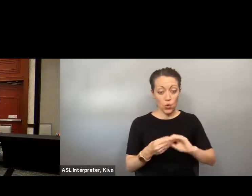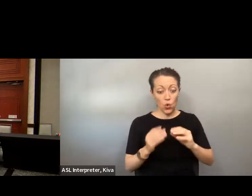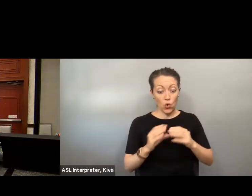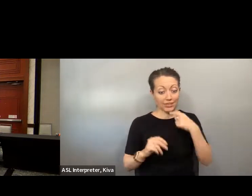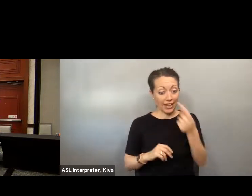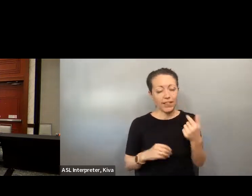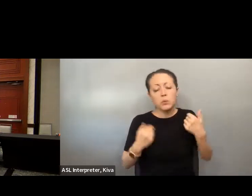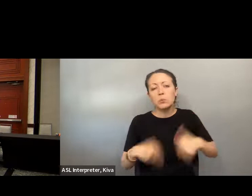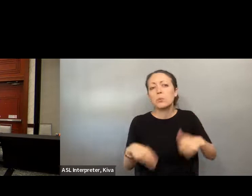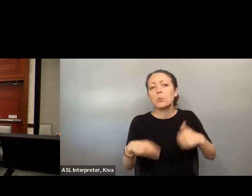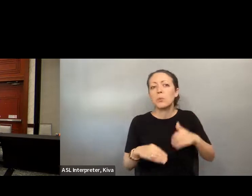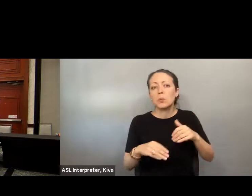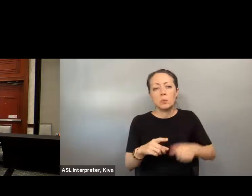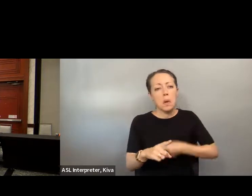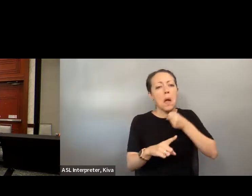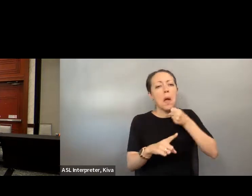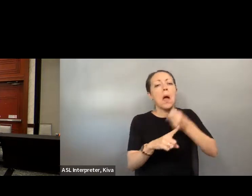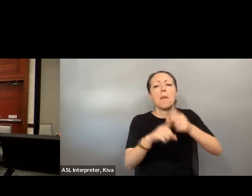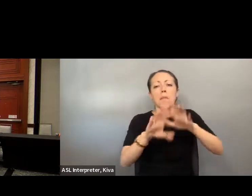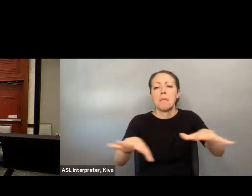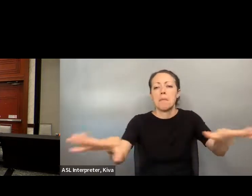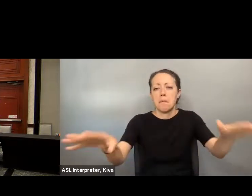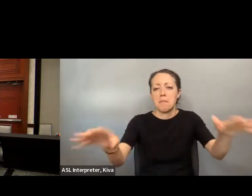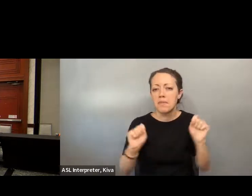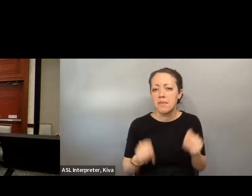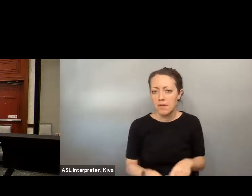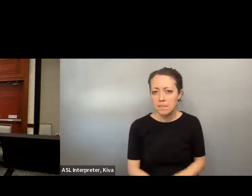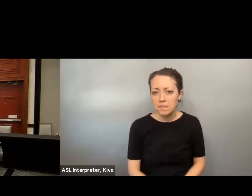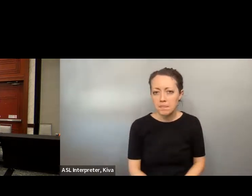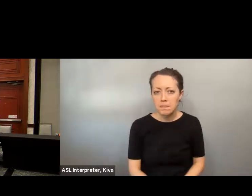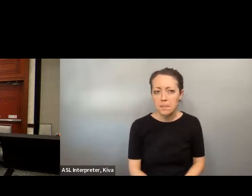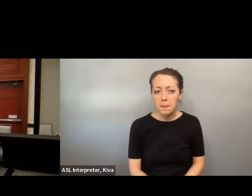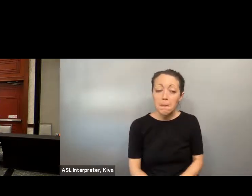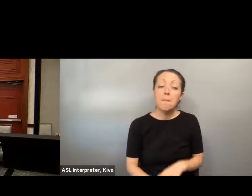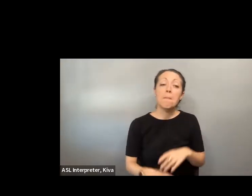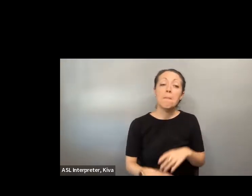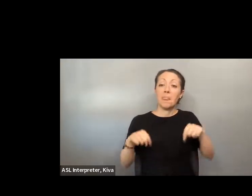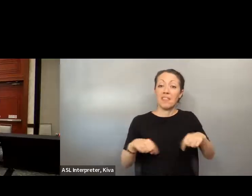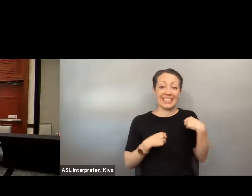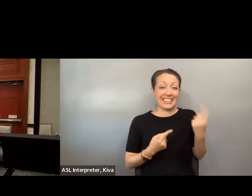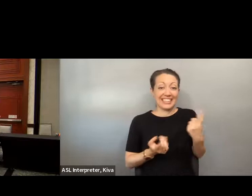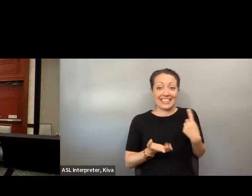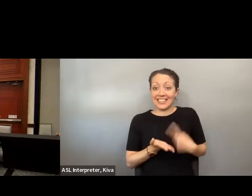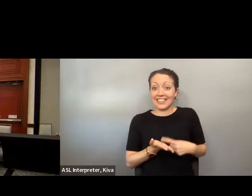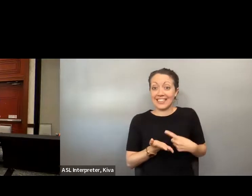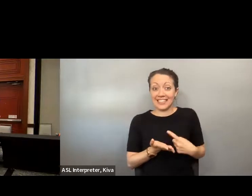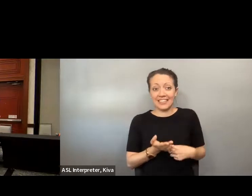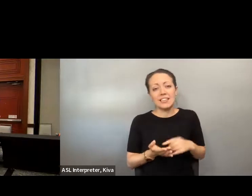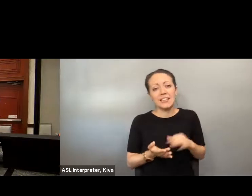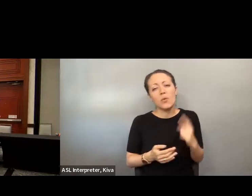Their stories, and how persuasive storytelling can really be to influencing the discourse. stories and how persuasive story telling can really be to